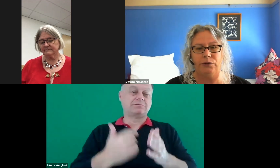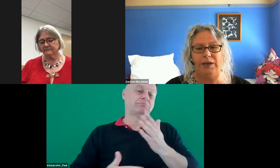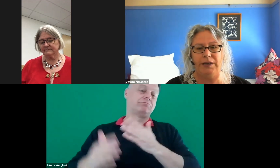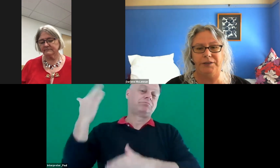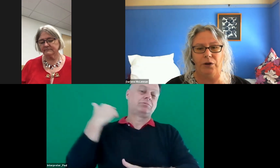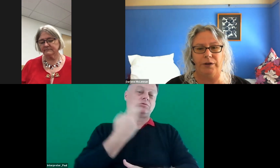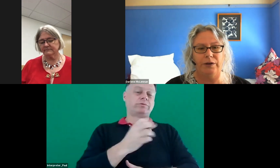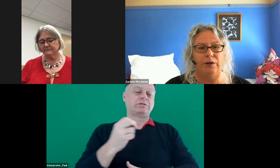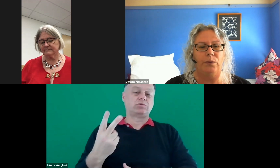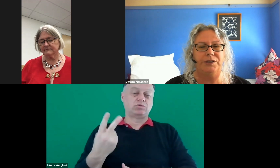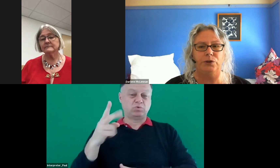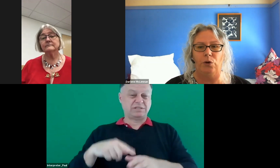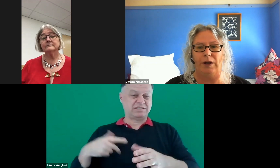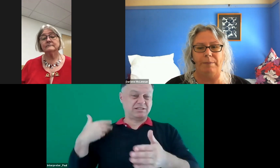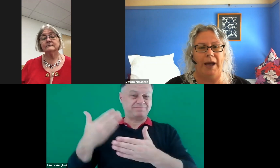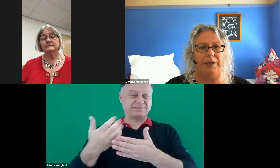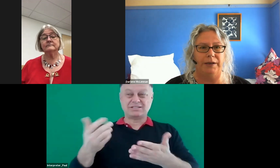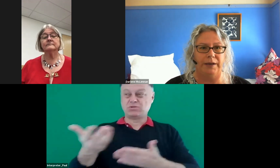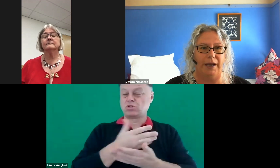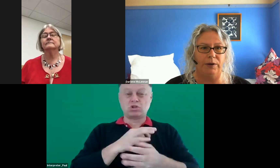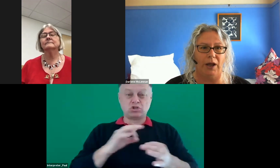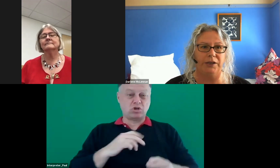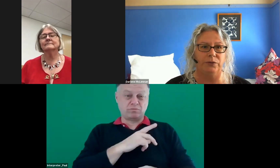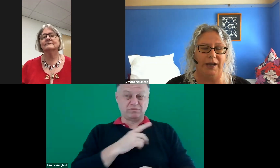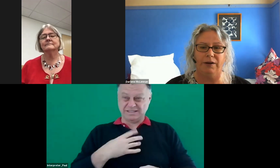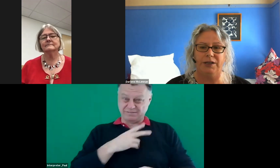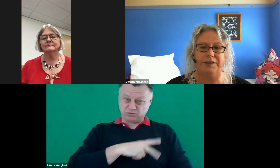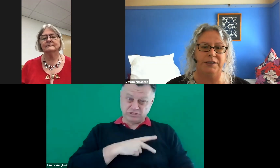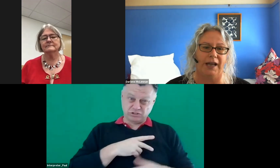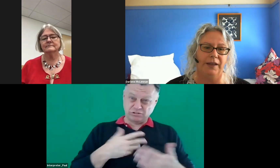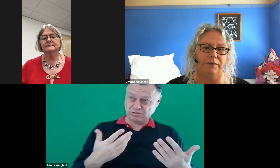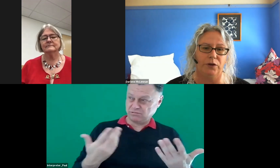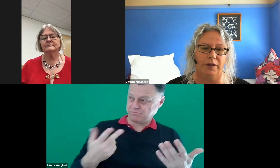20 years on we're still talking about it and I would like to encourage us to take that further.